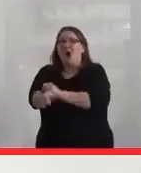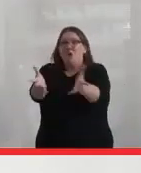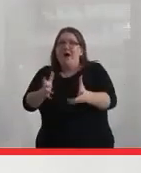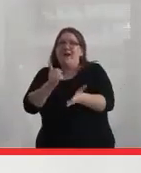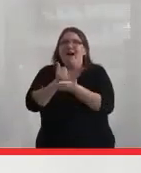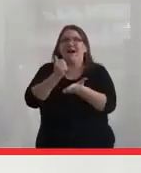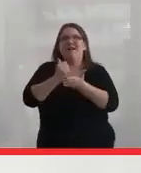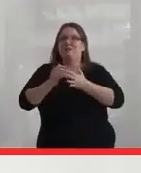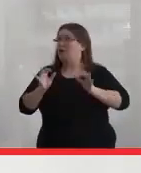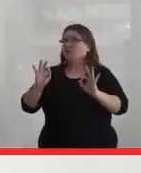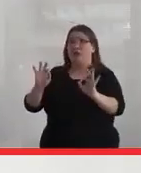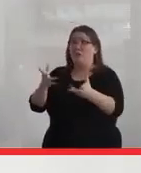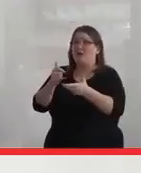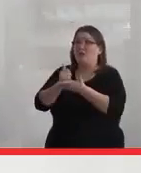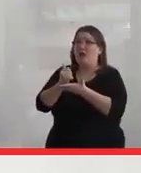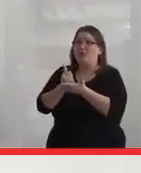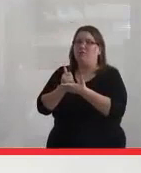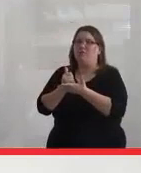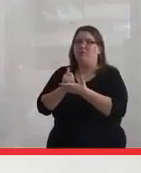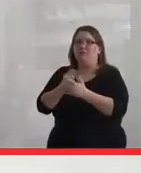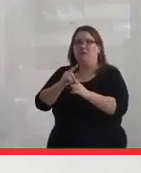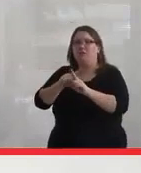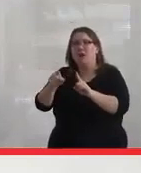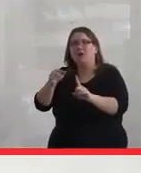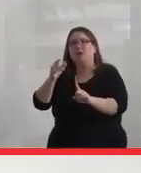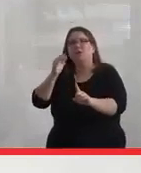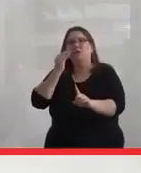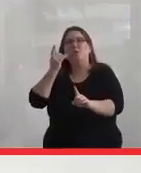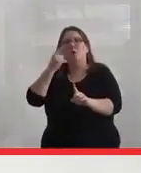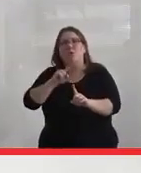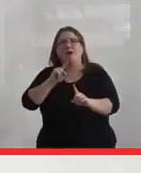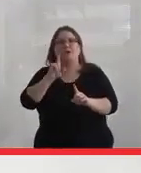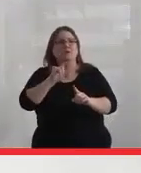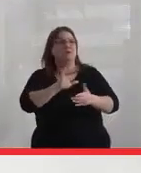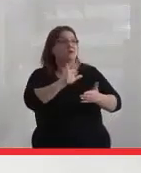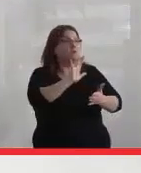and that's great, but know when to stand up and step back